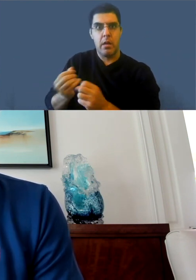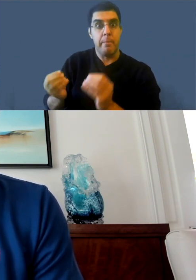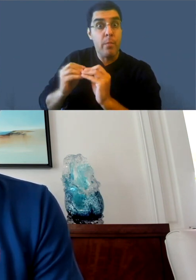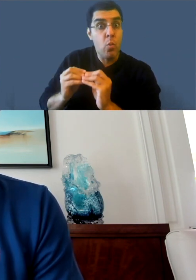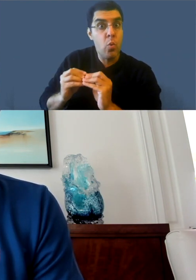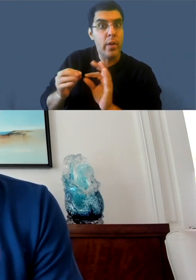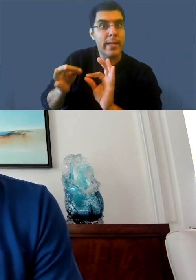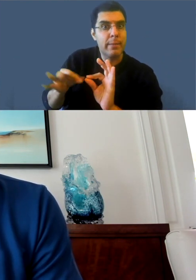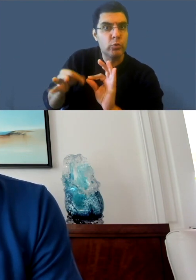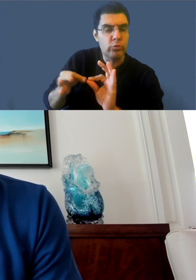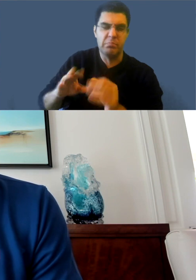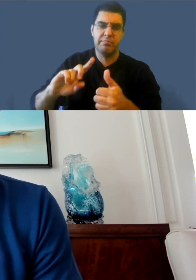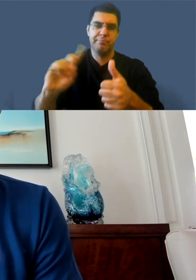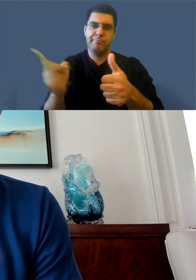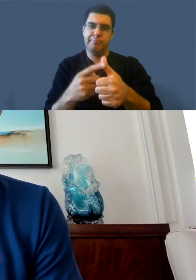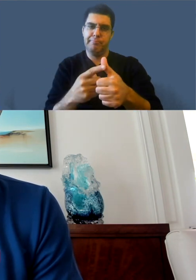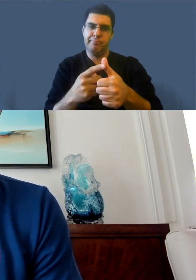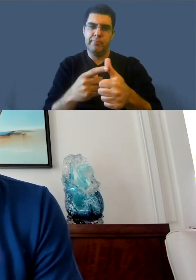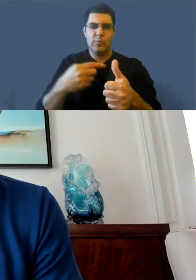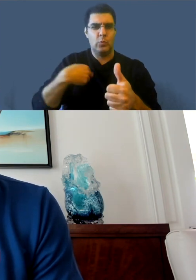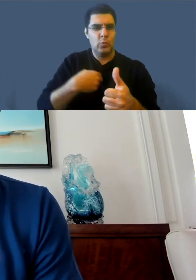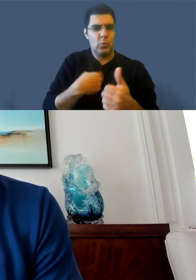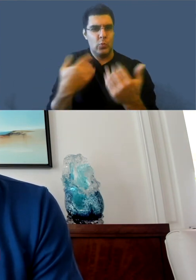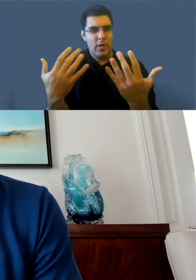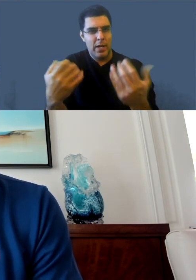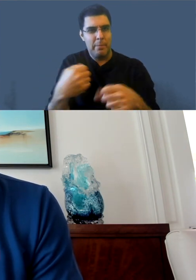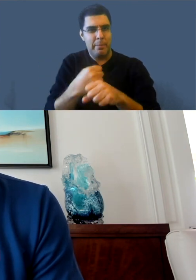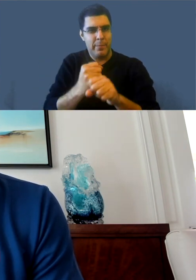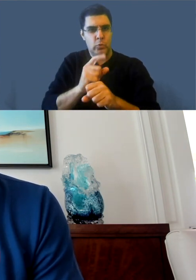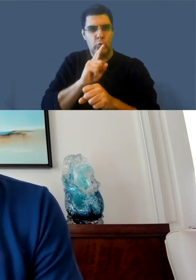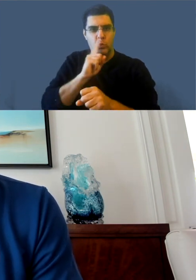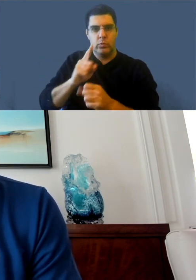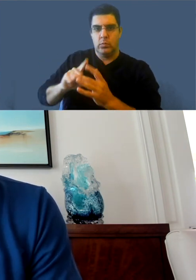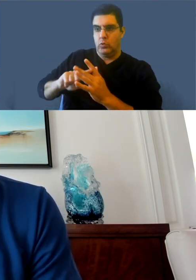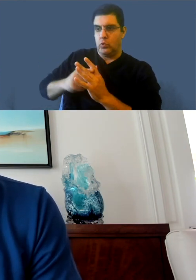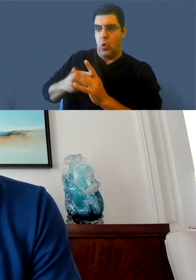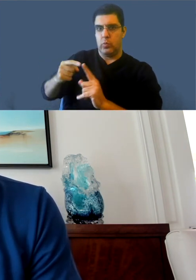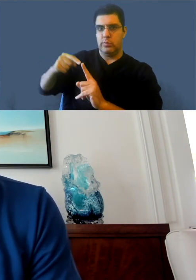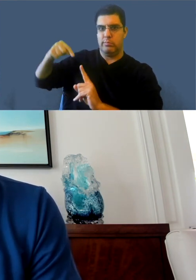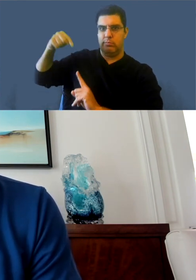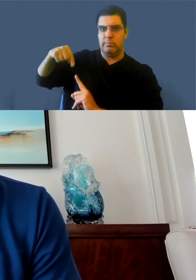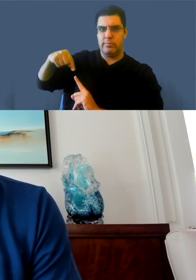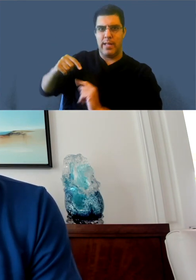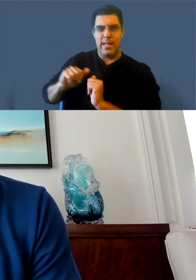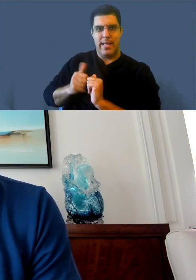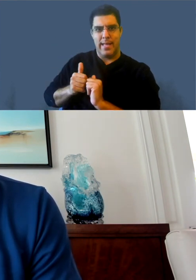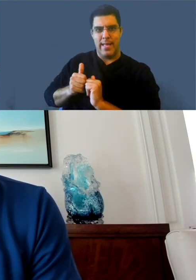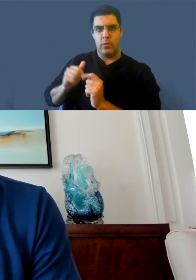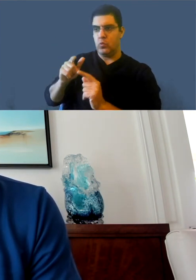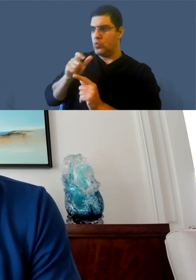One is, we wanna have an integration into the upload flow. So when creators upload their videos,